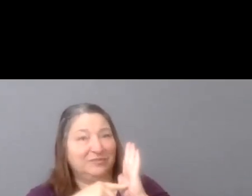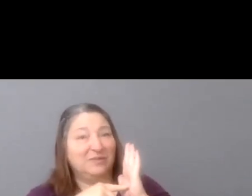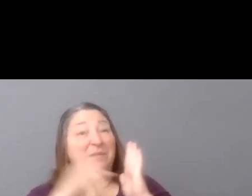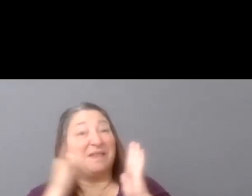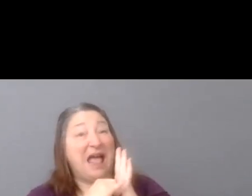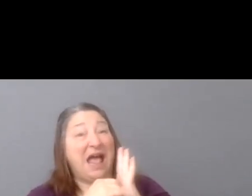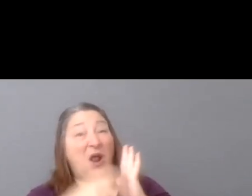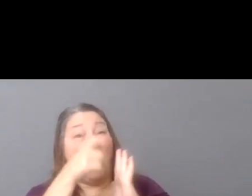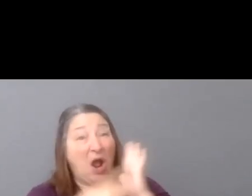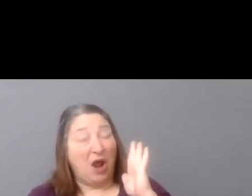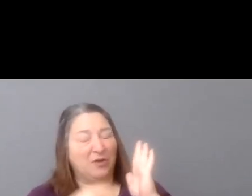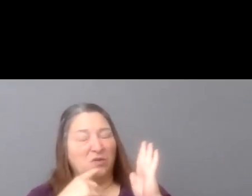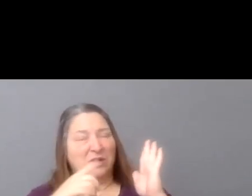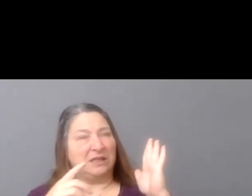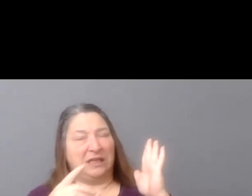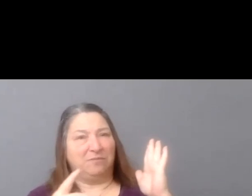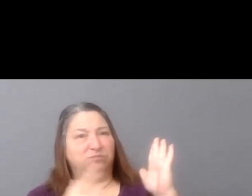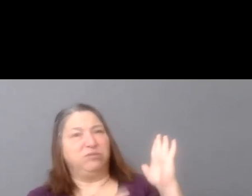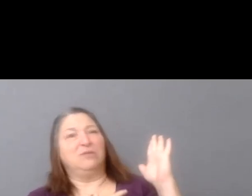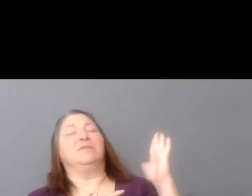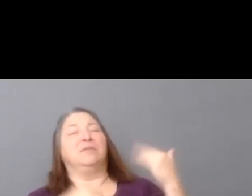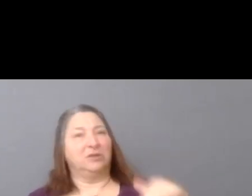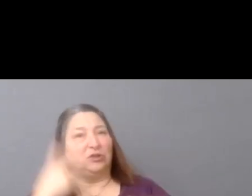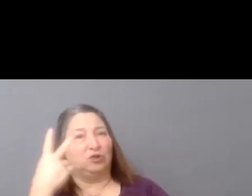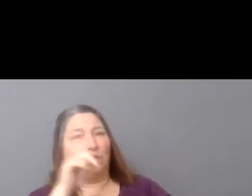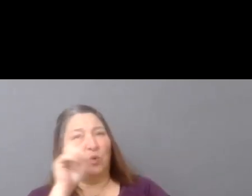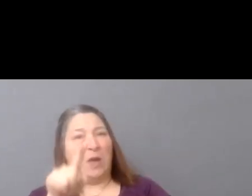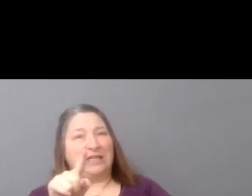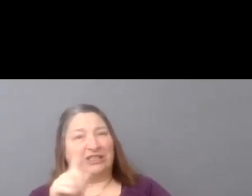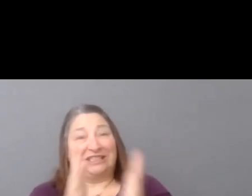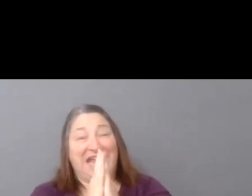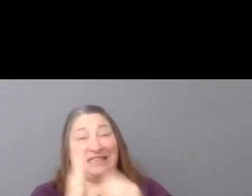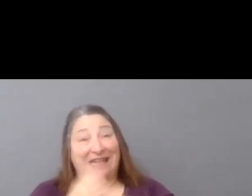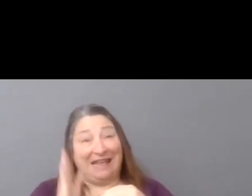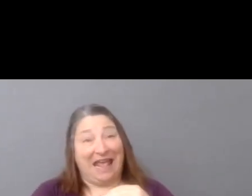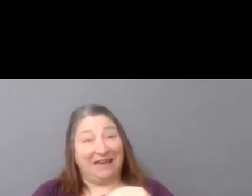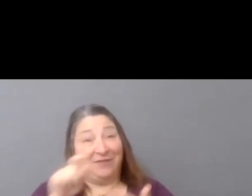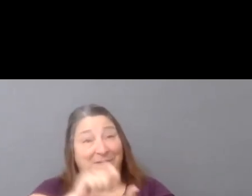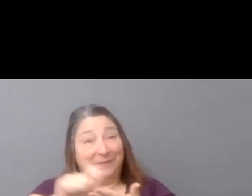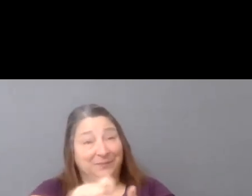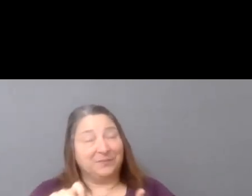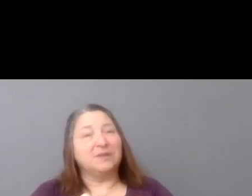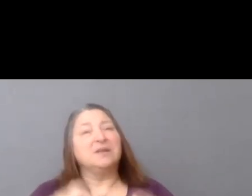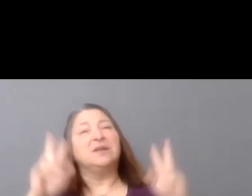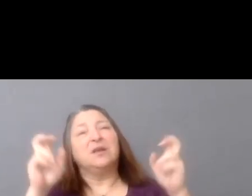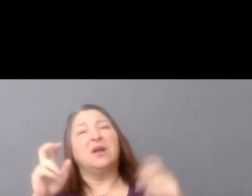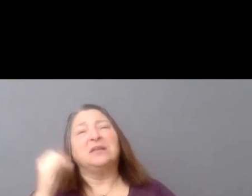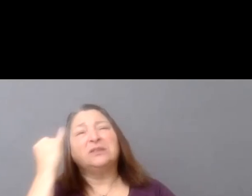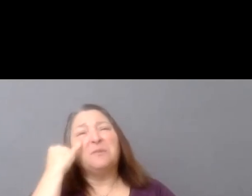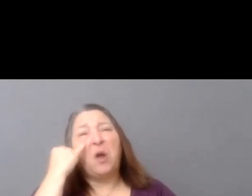were two questions that she asked in the end of the post. What if filmmakers organized and negotiated